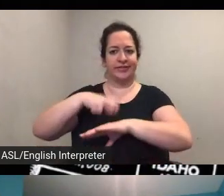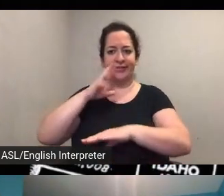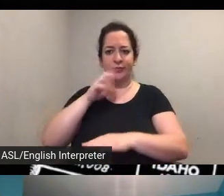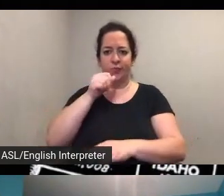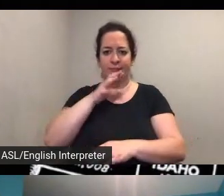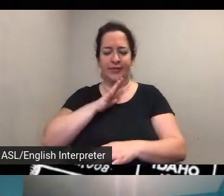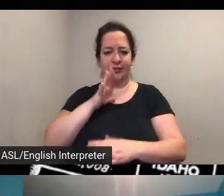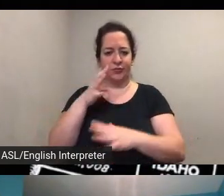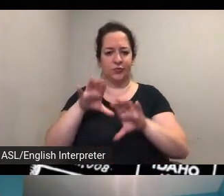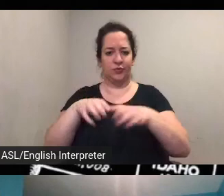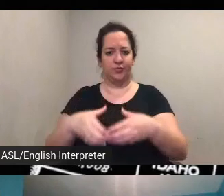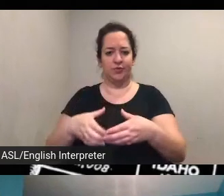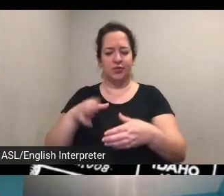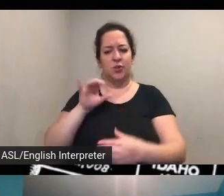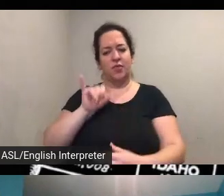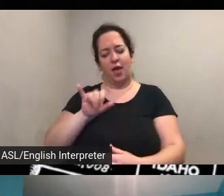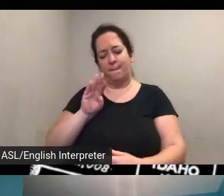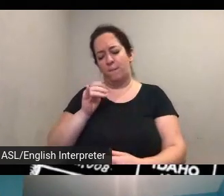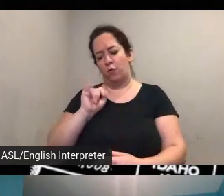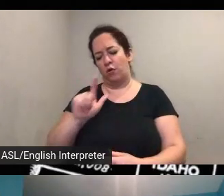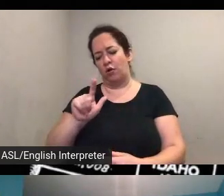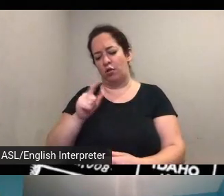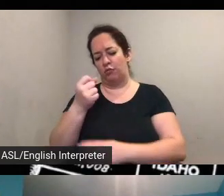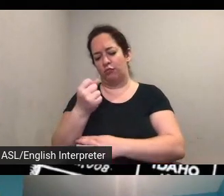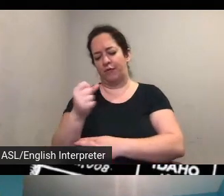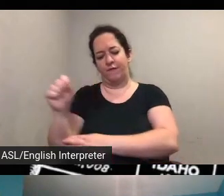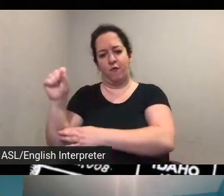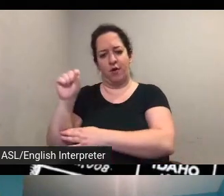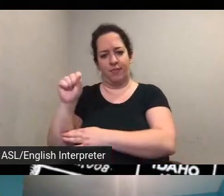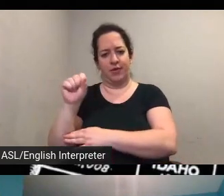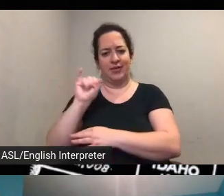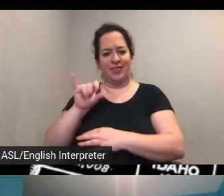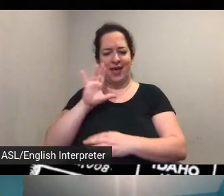so the moral reform movement aimed to end the sexual double standard and saw